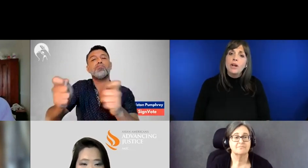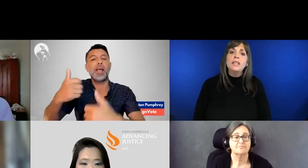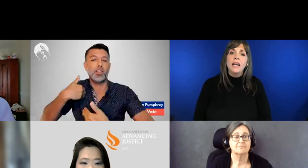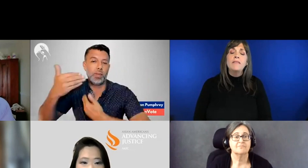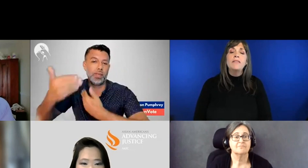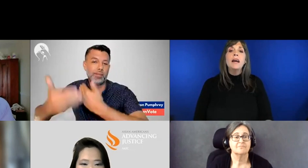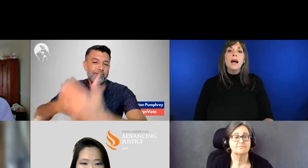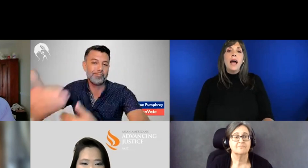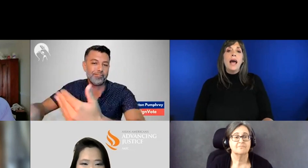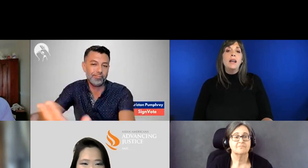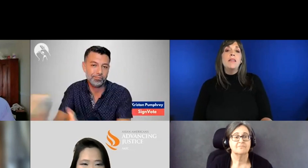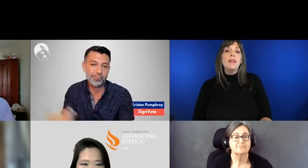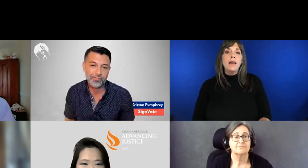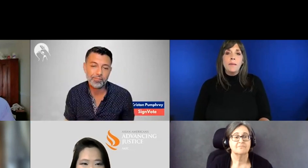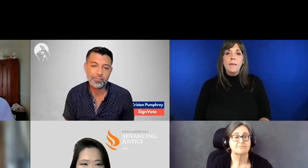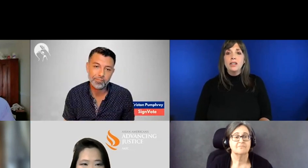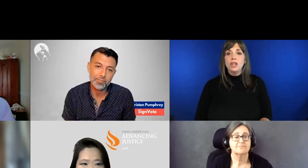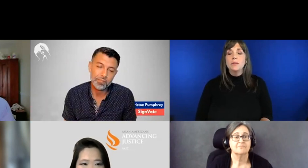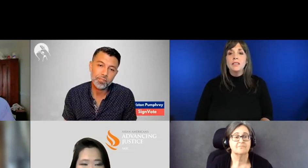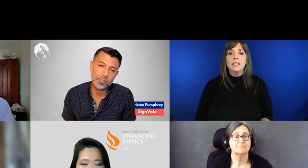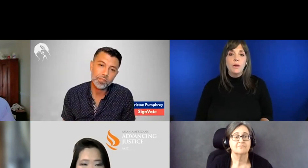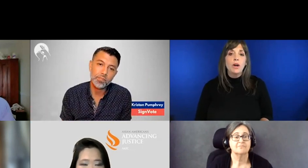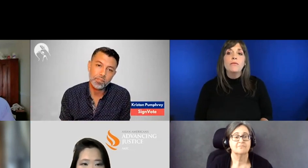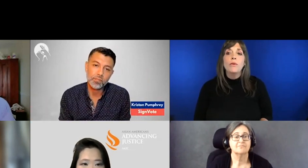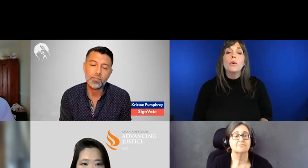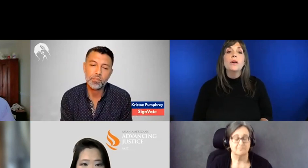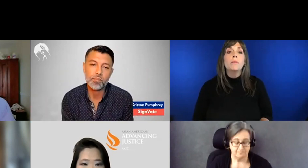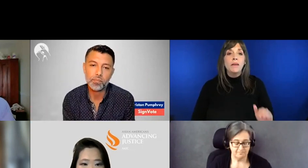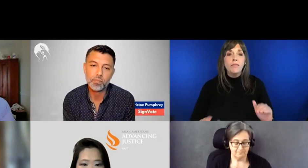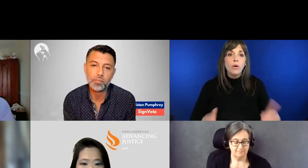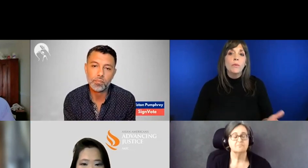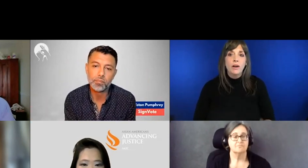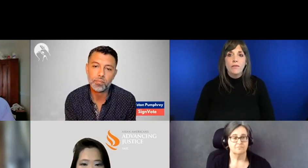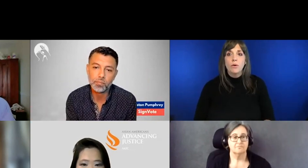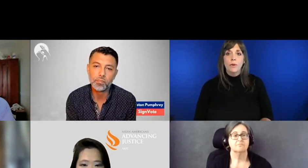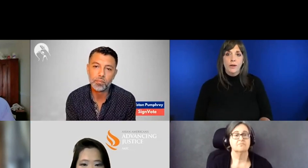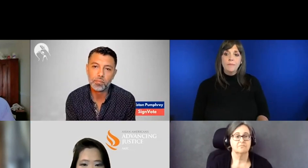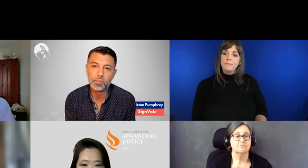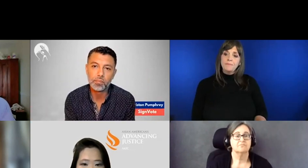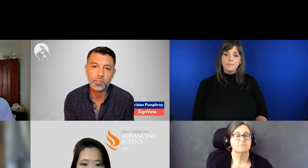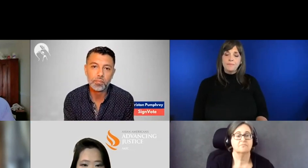But close enough. And then we can make adjustments as we go forward before we go forward.